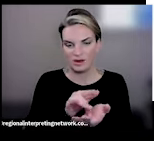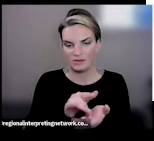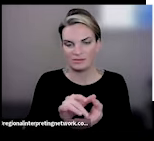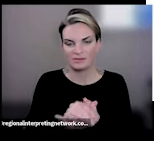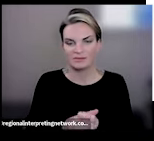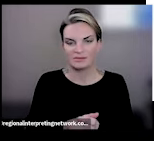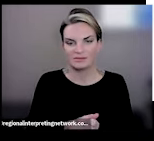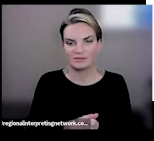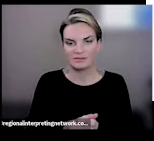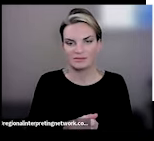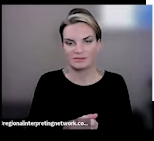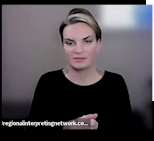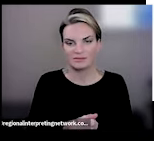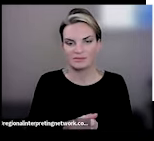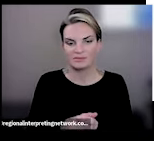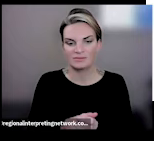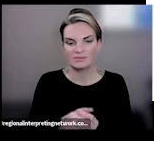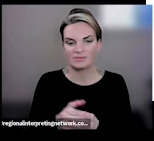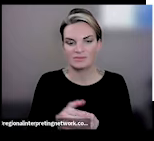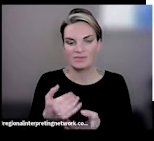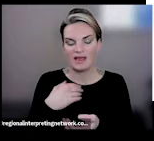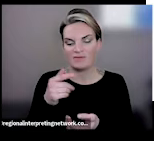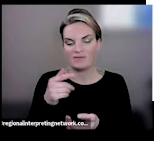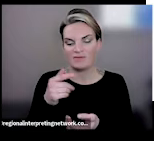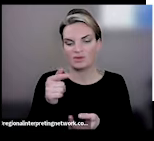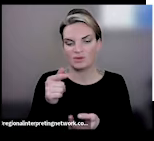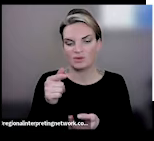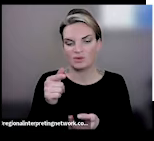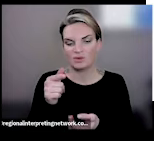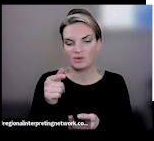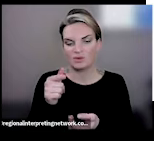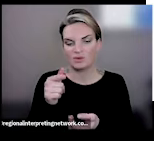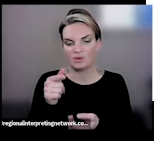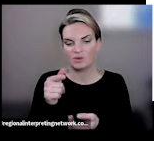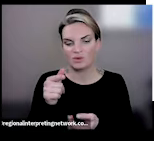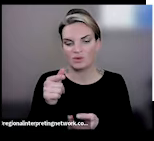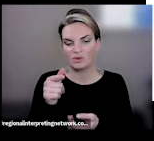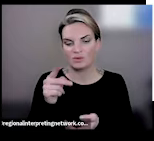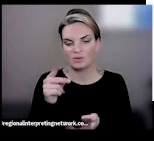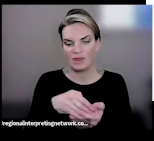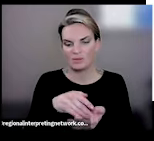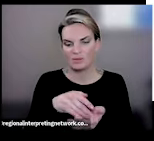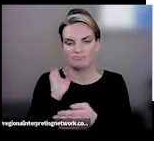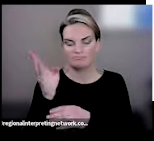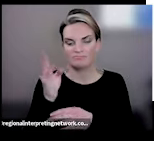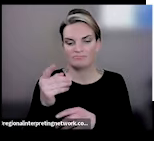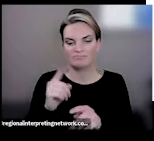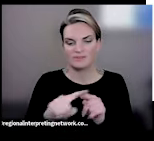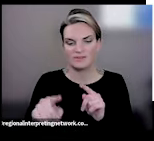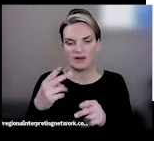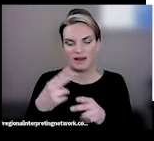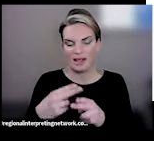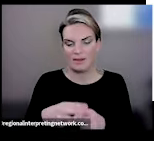brand-name medical drug makers in the US alone. The workers, the staff are tasked with